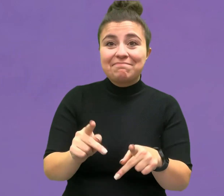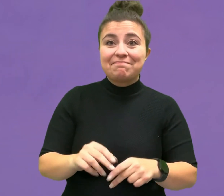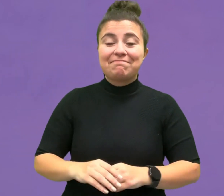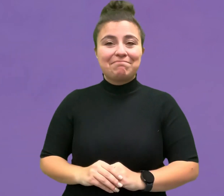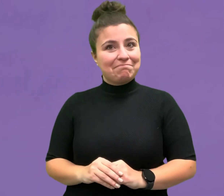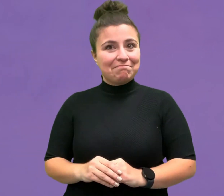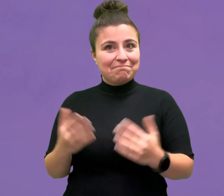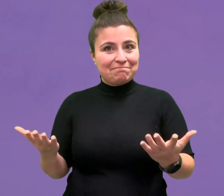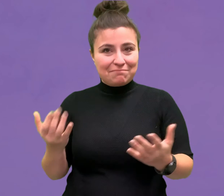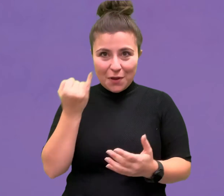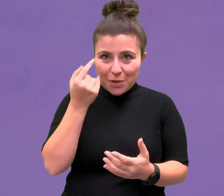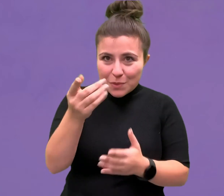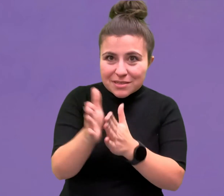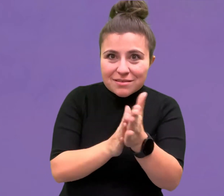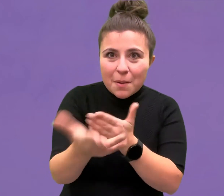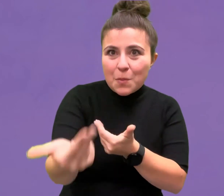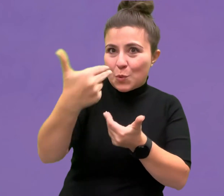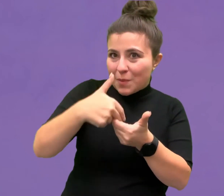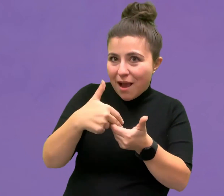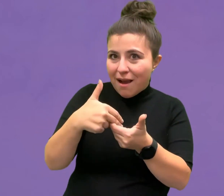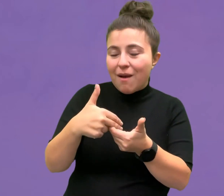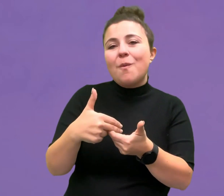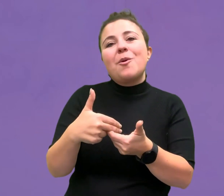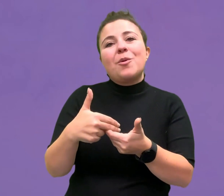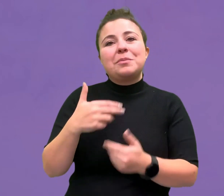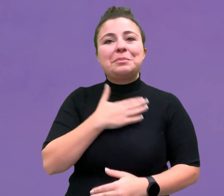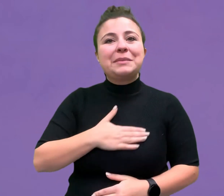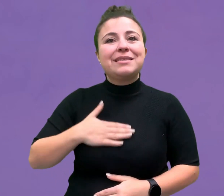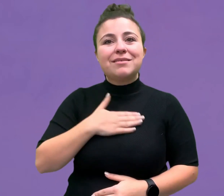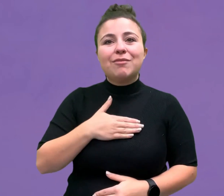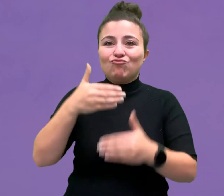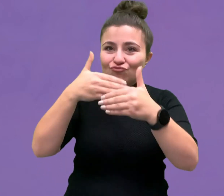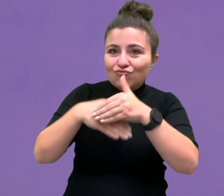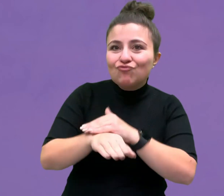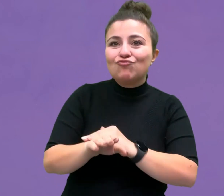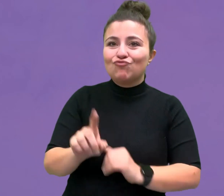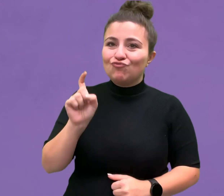If you are interested in participating, please go to: